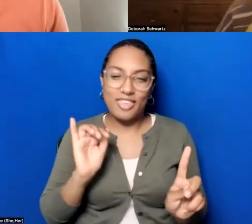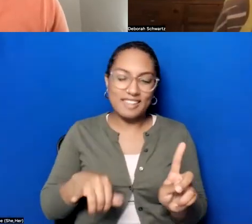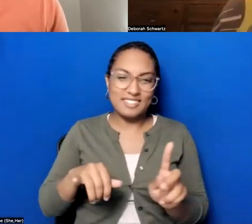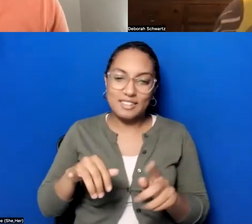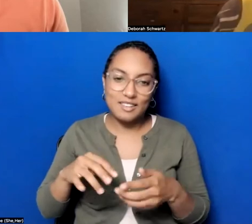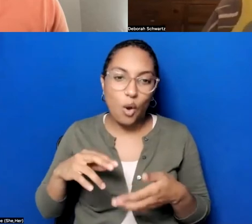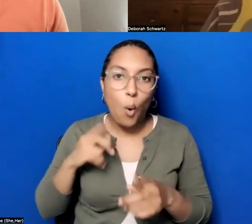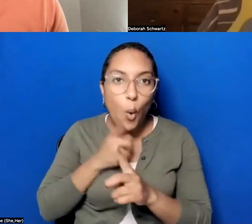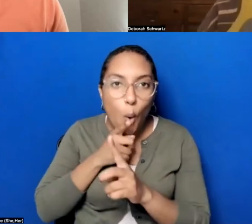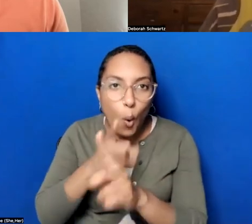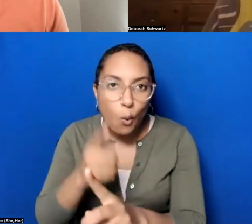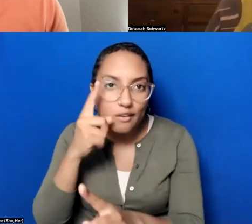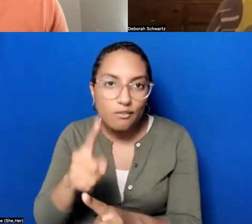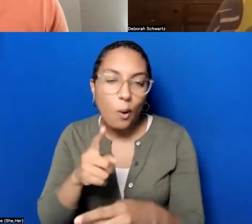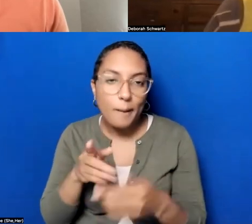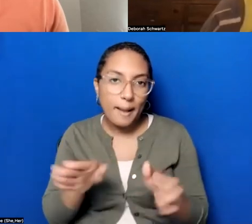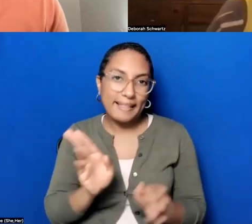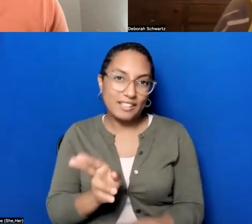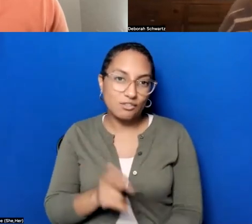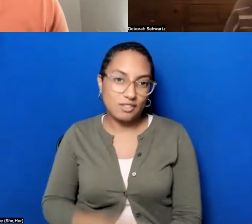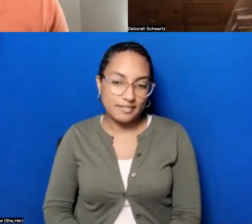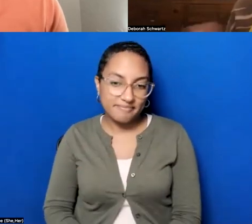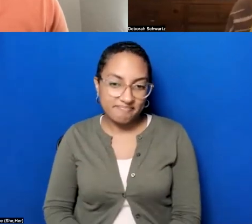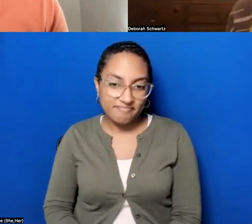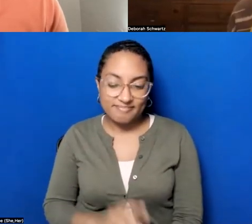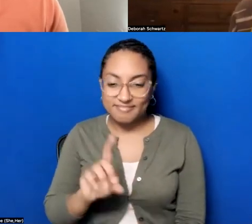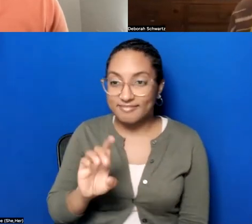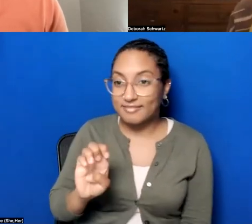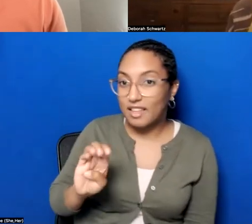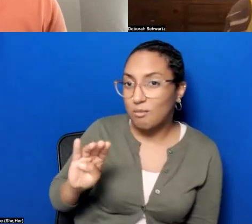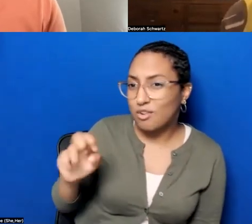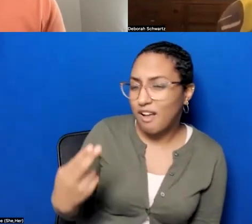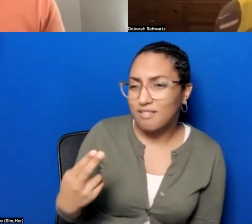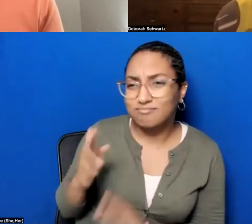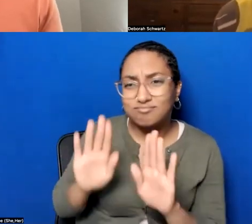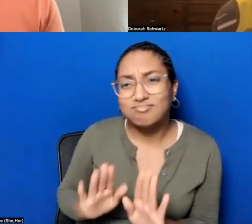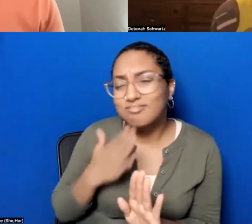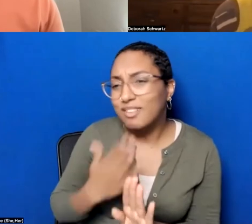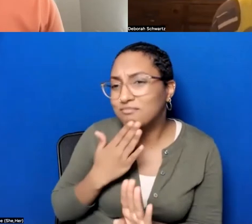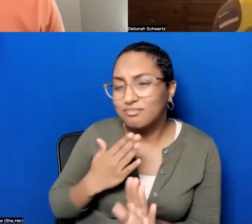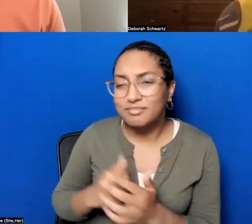That's great, thank you. And I guess with that it leads me then to